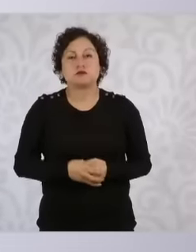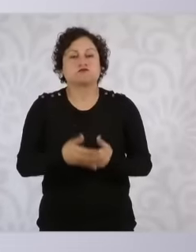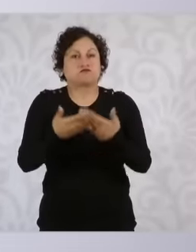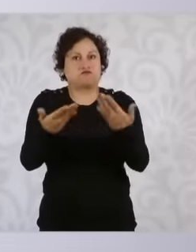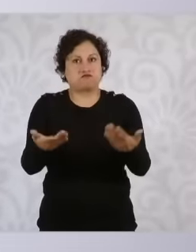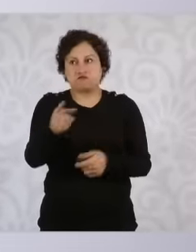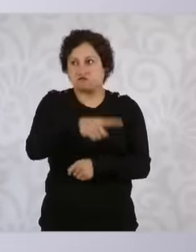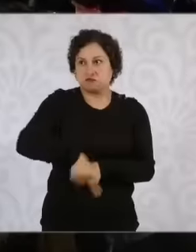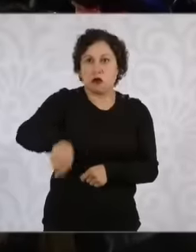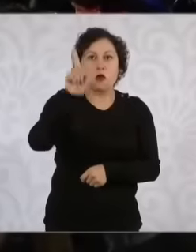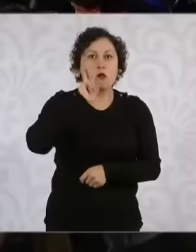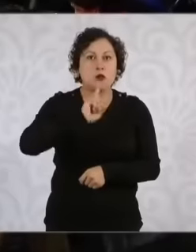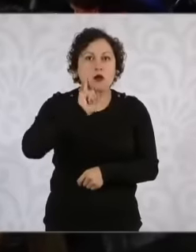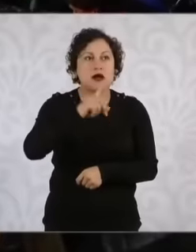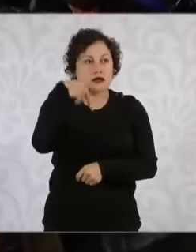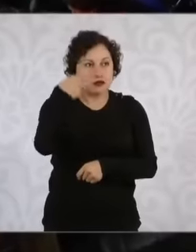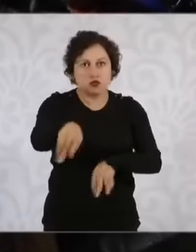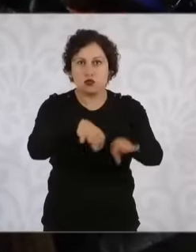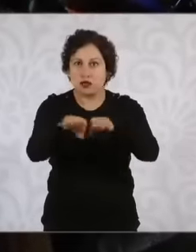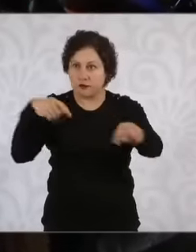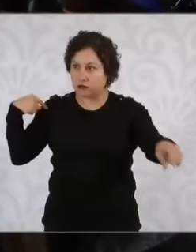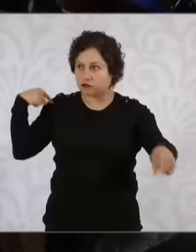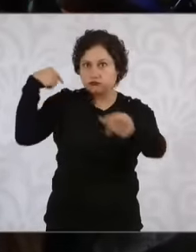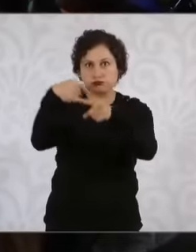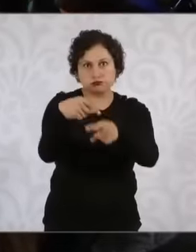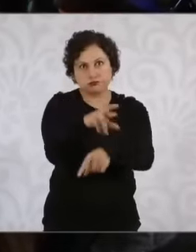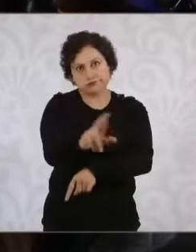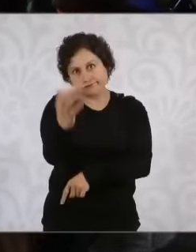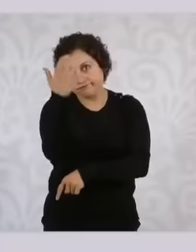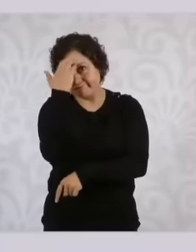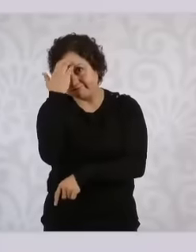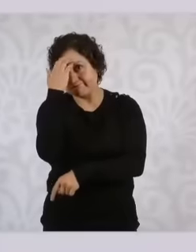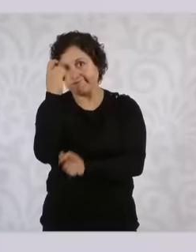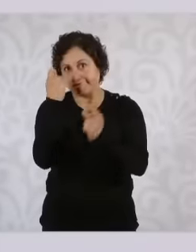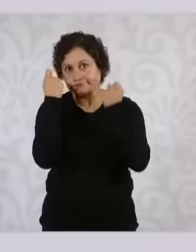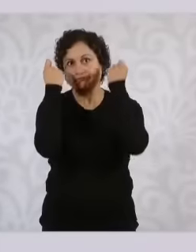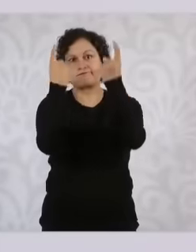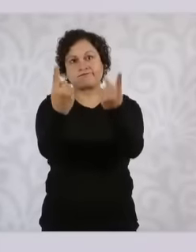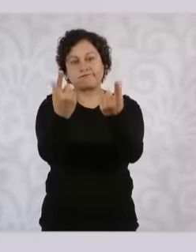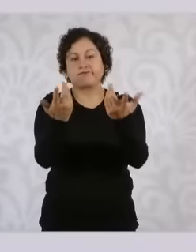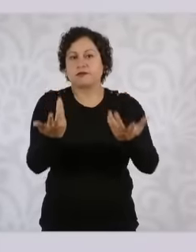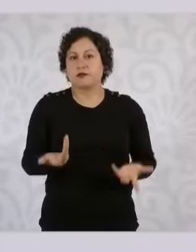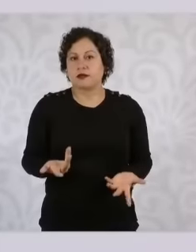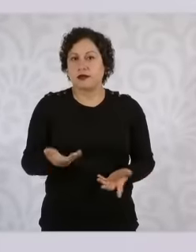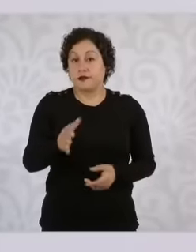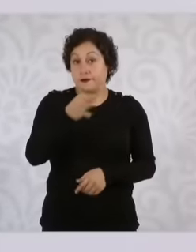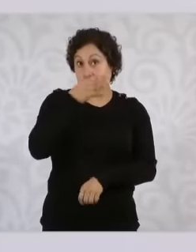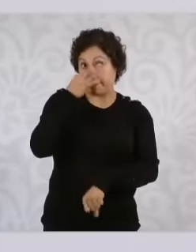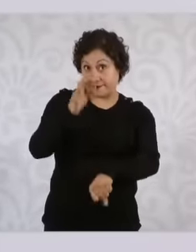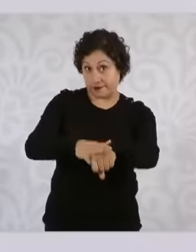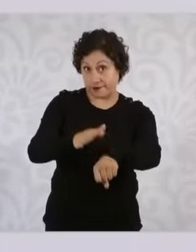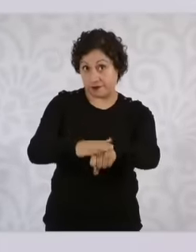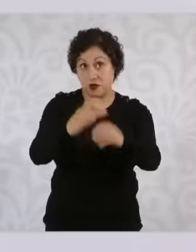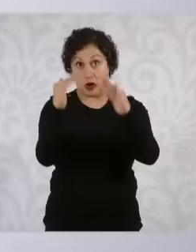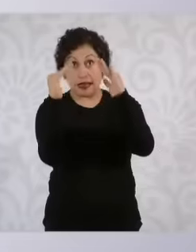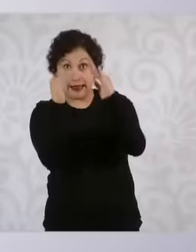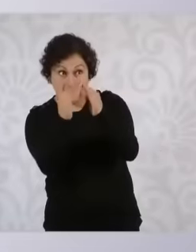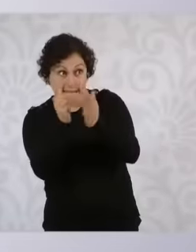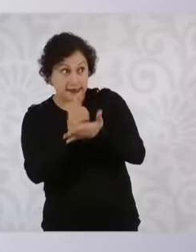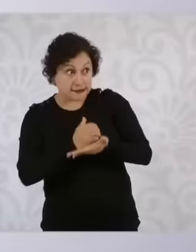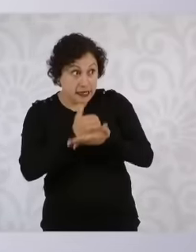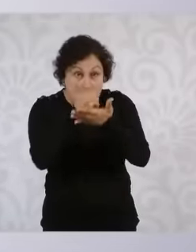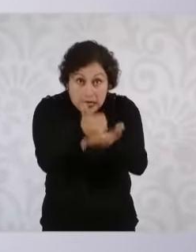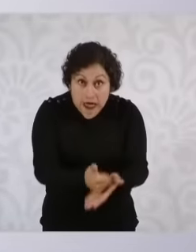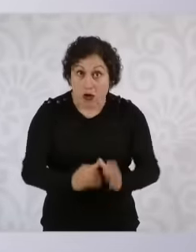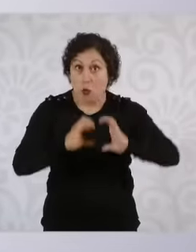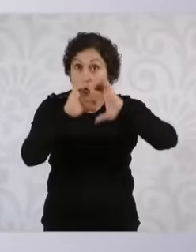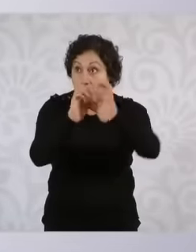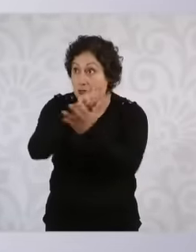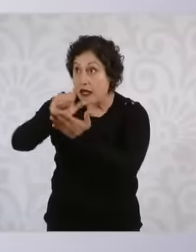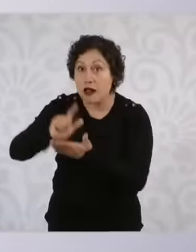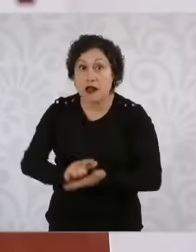women, which should also not fall only on For women, housework is something that has to be